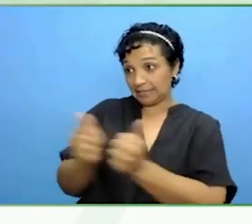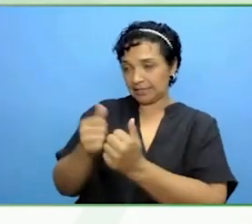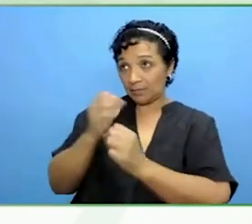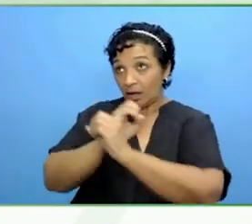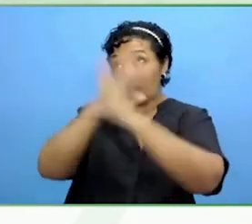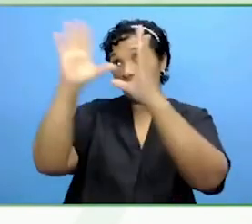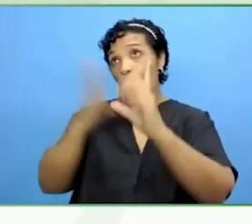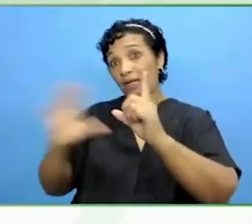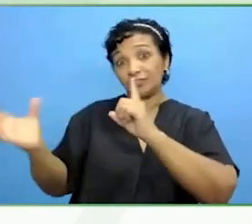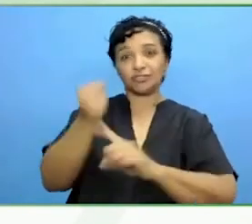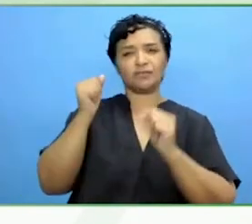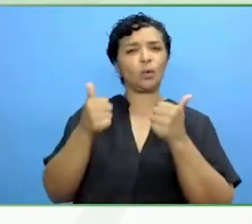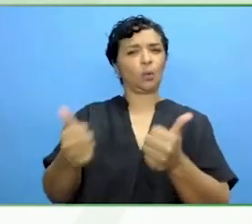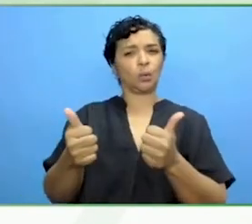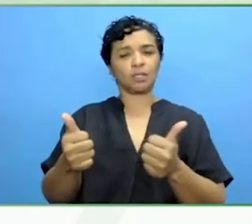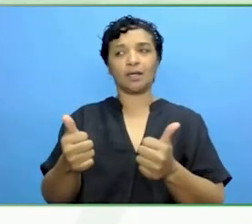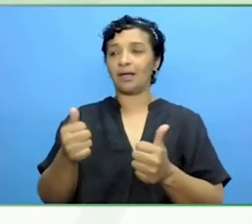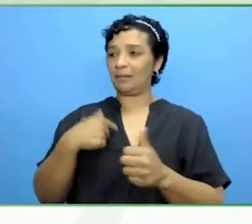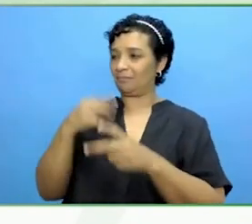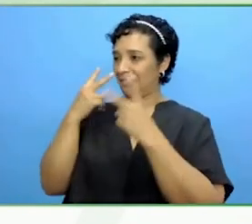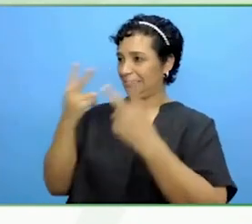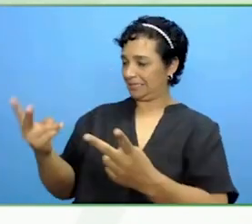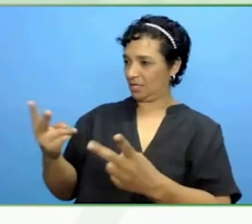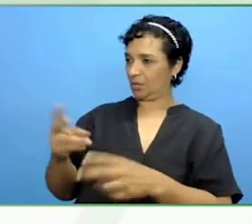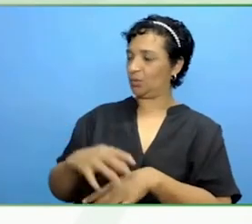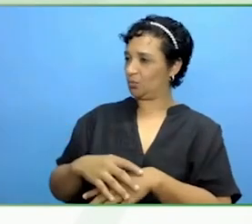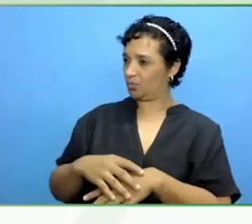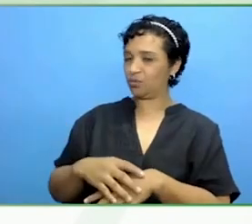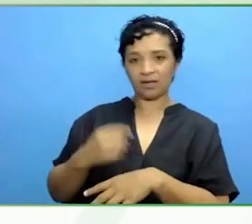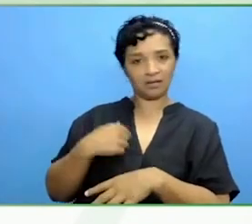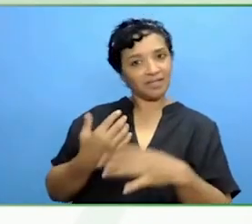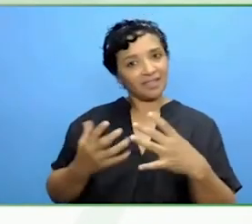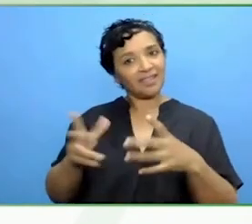inspiring to me every day and I look at what I can do my role to